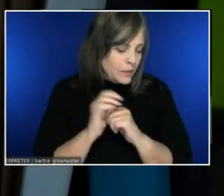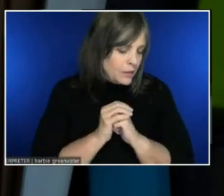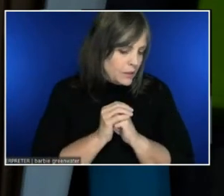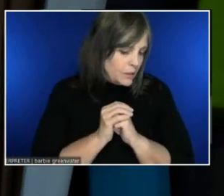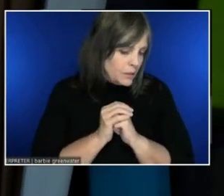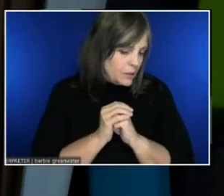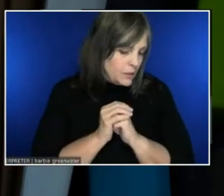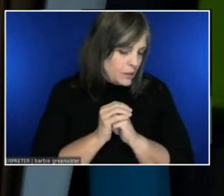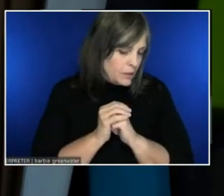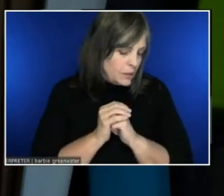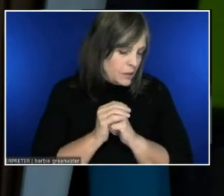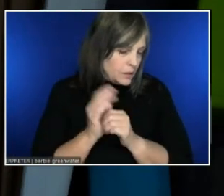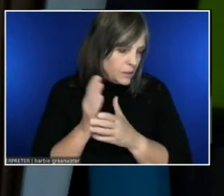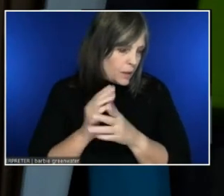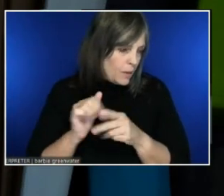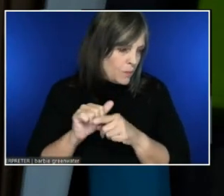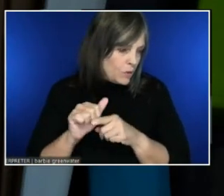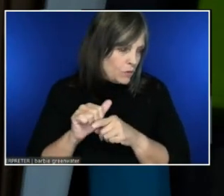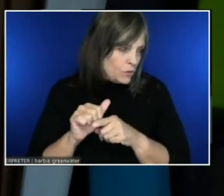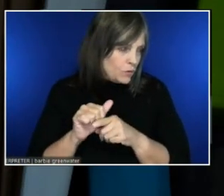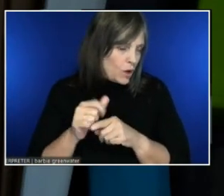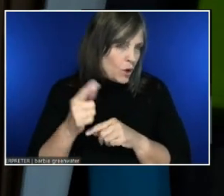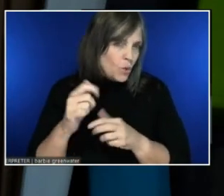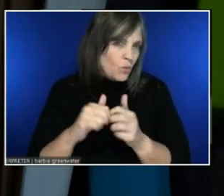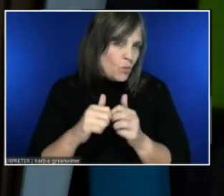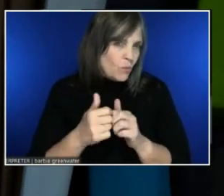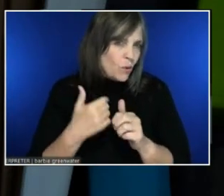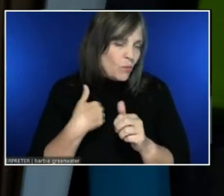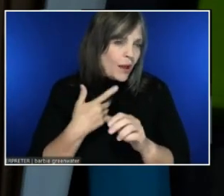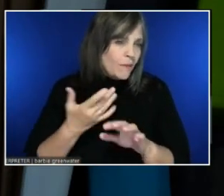One of the problems that we have from the very beginning is that AltSpace comes out